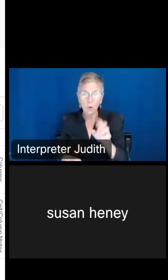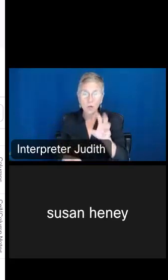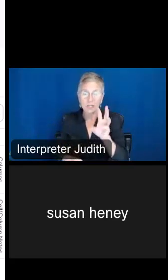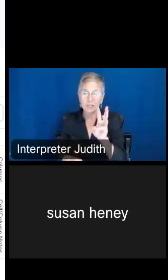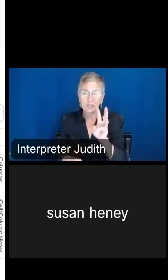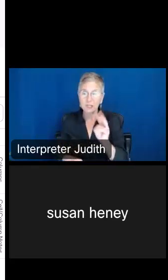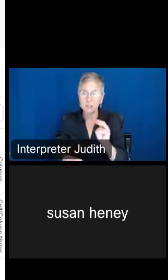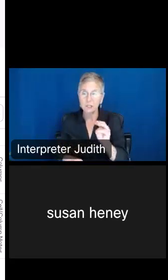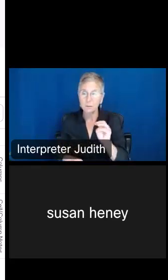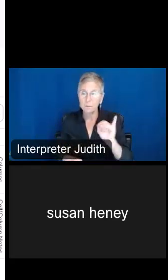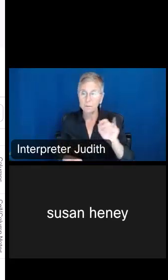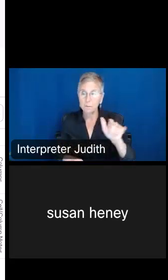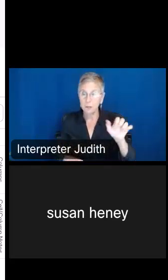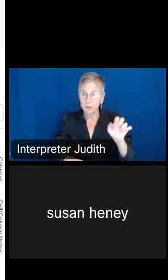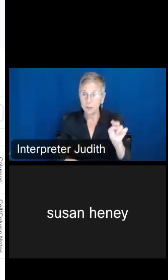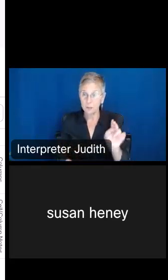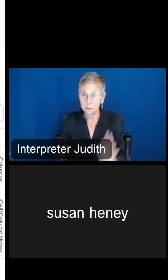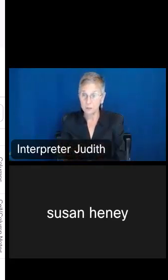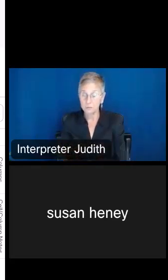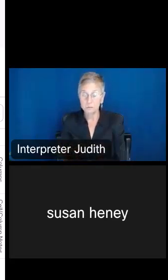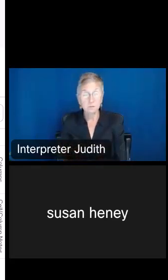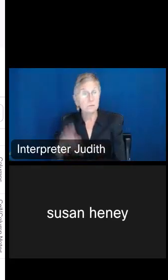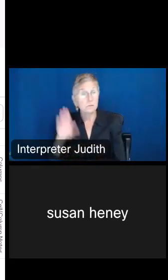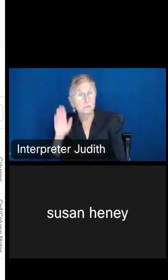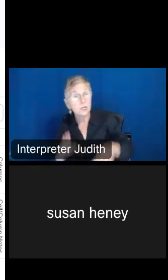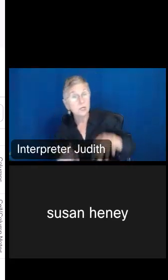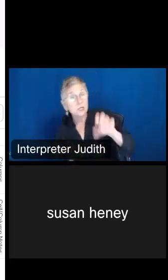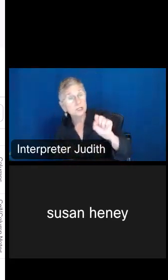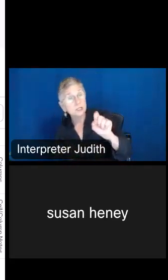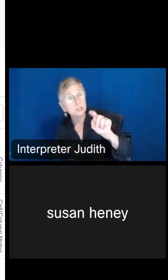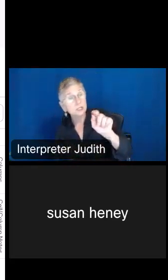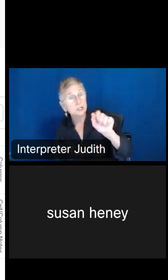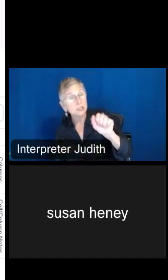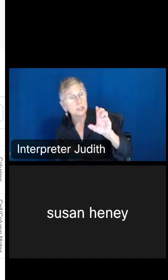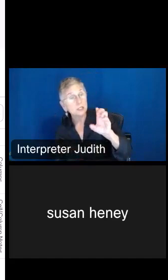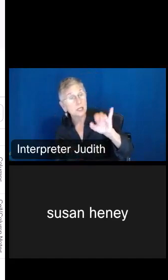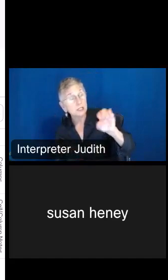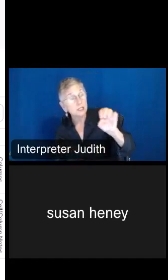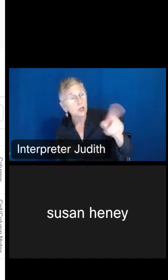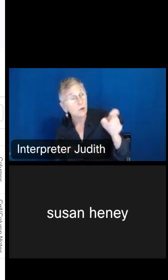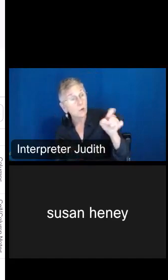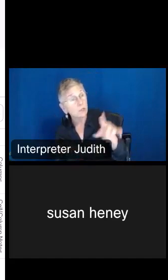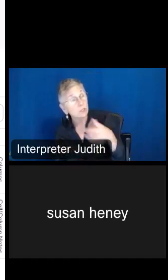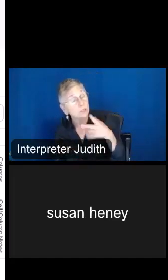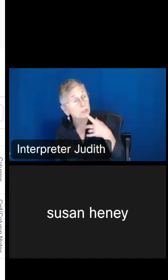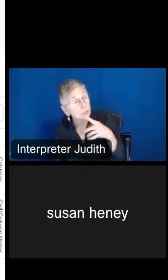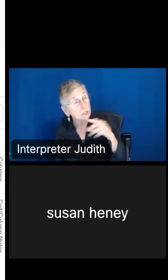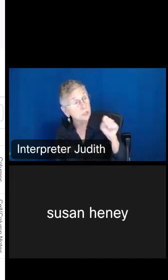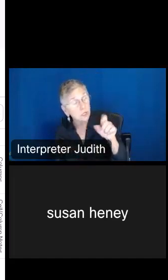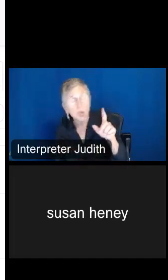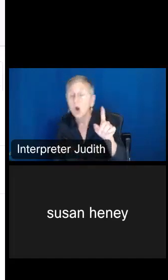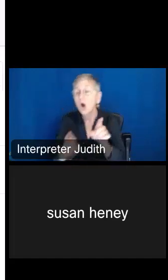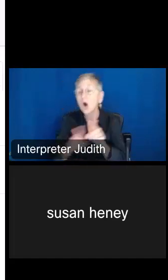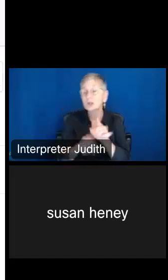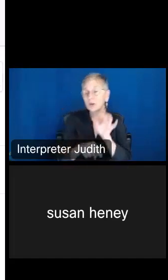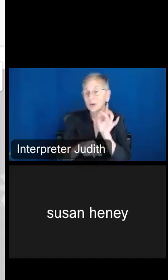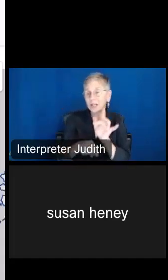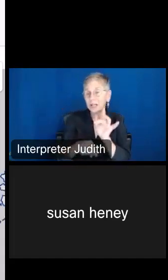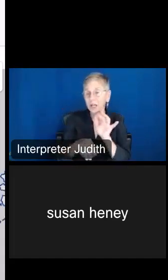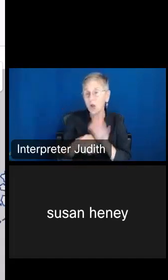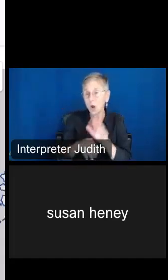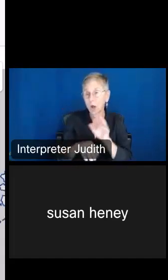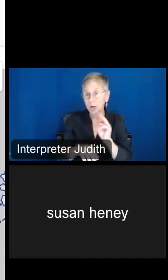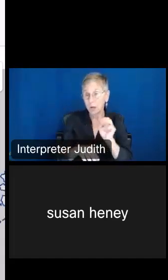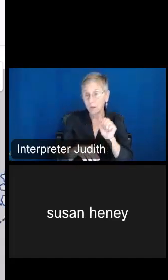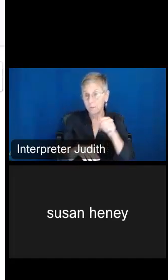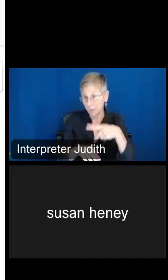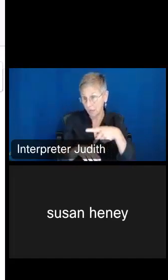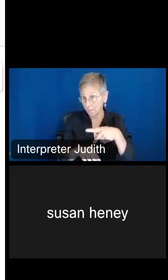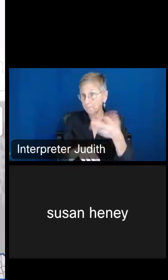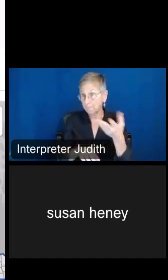Yes, Stacie? Okay, you can also click on the map for those visual learners, and it starts